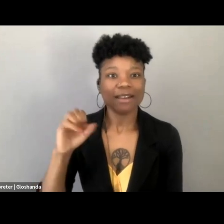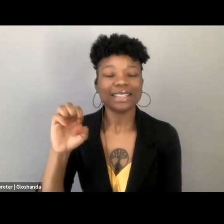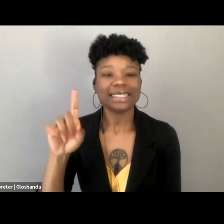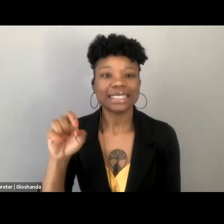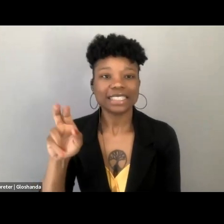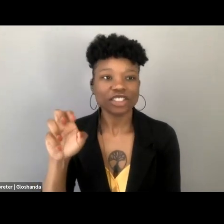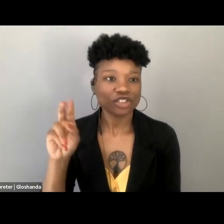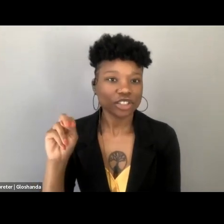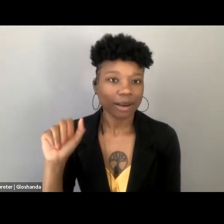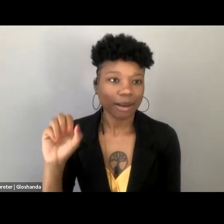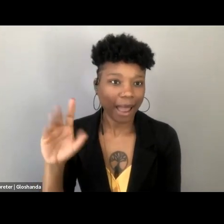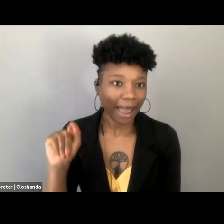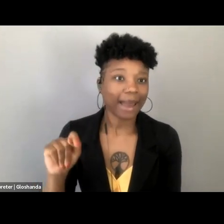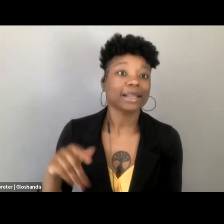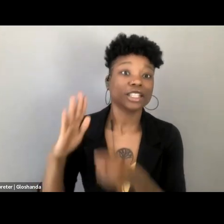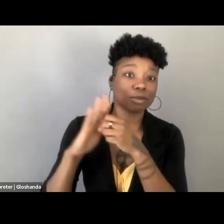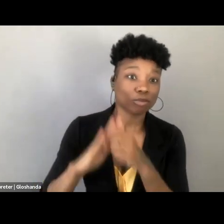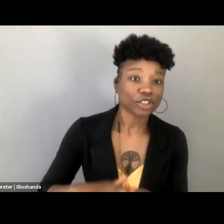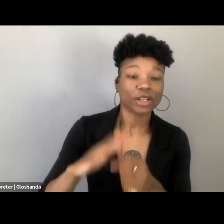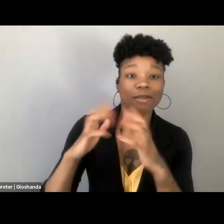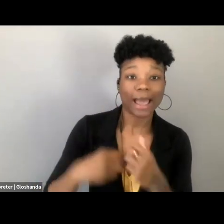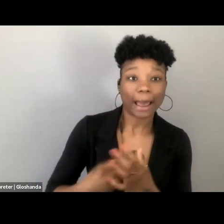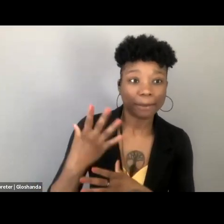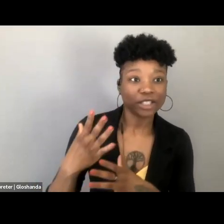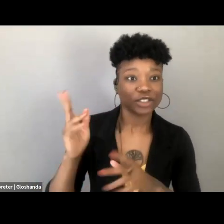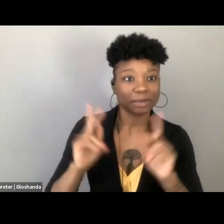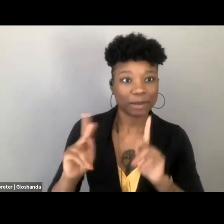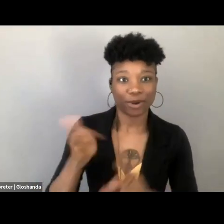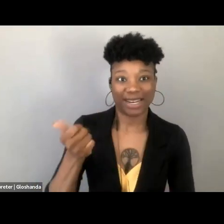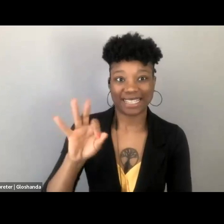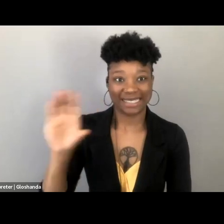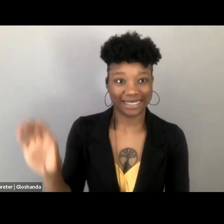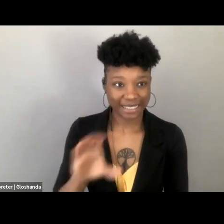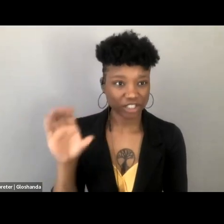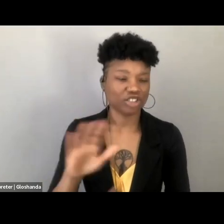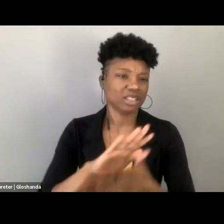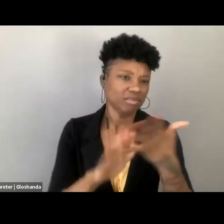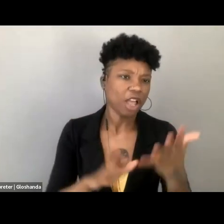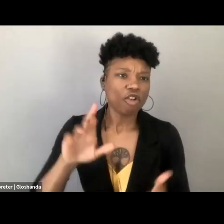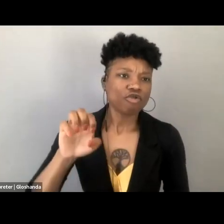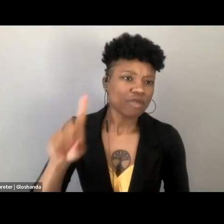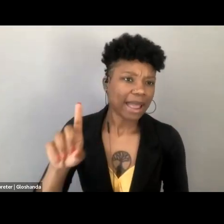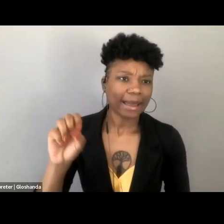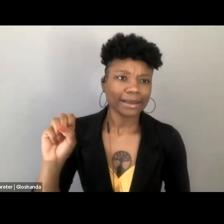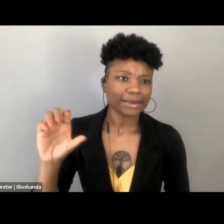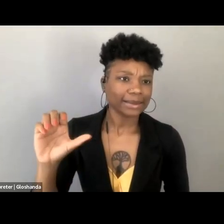in the 19th century, et cetera, et cetera. The red scare in 1919, you know, that is the American political